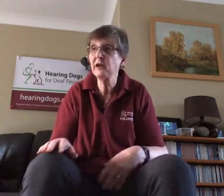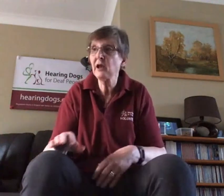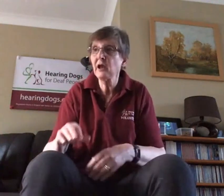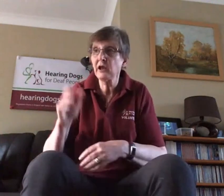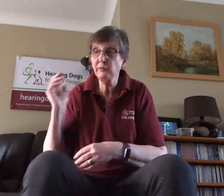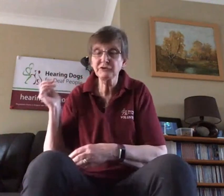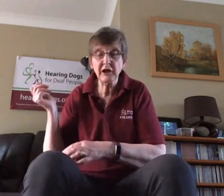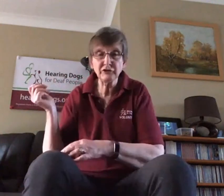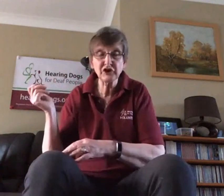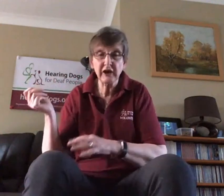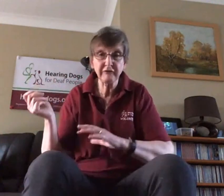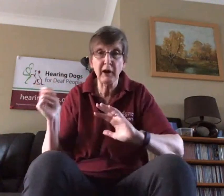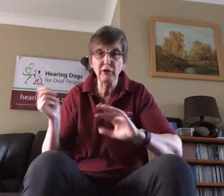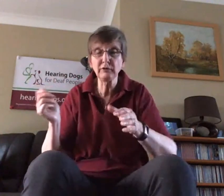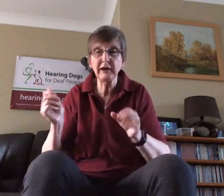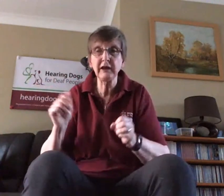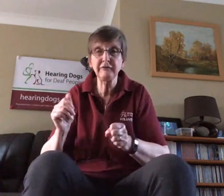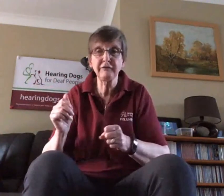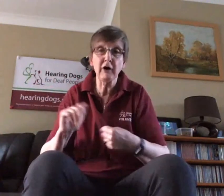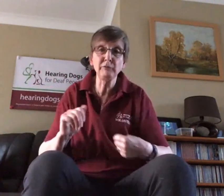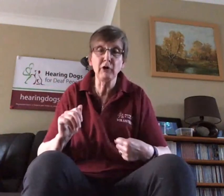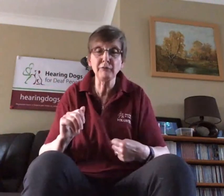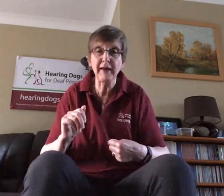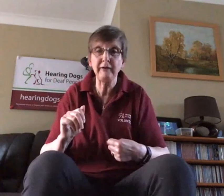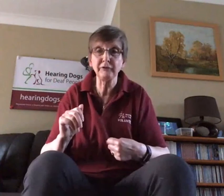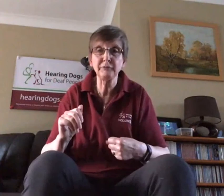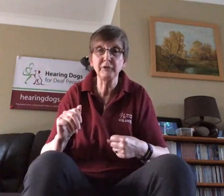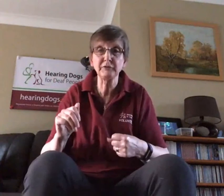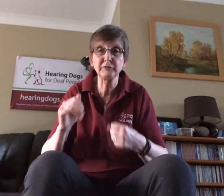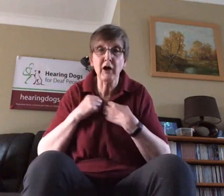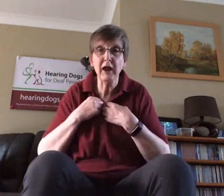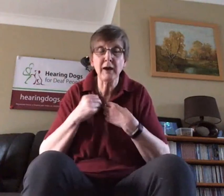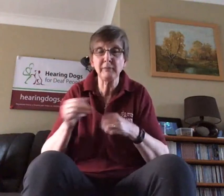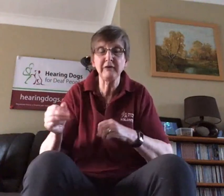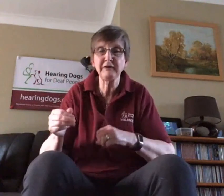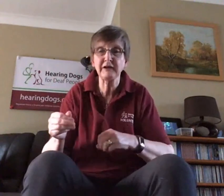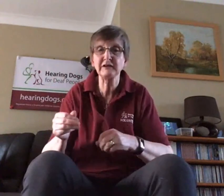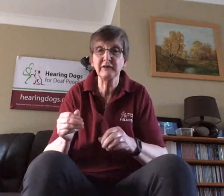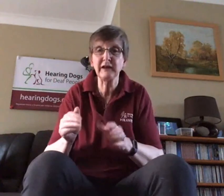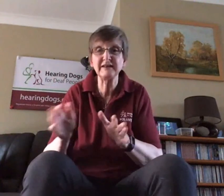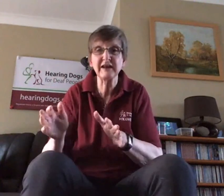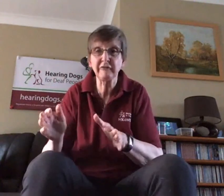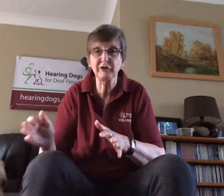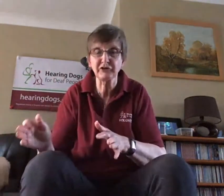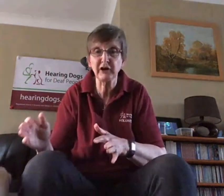He will tell Jeff, but only if I'm not around but I am effectively his deaf person and he